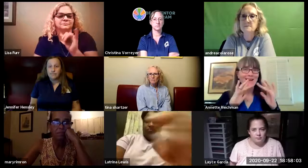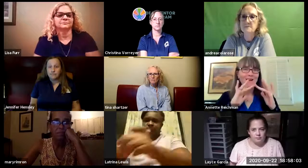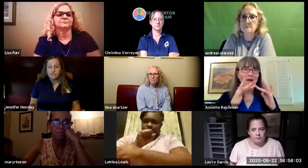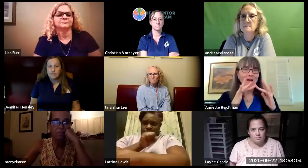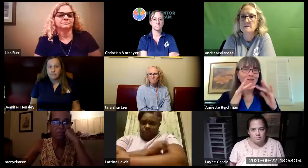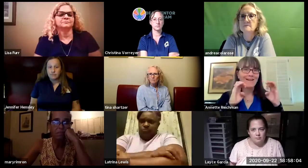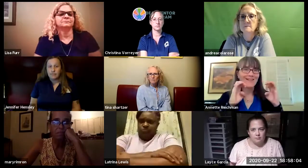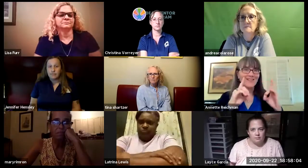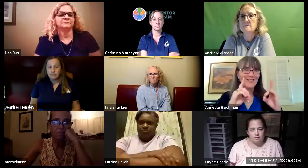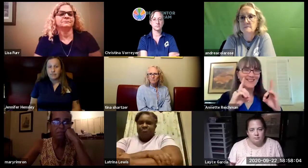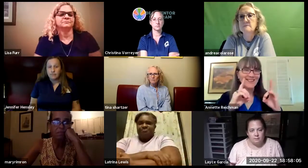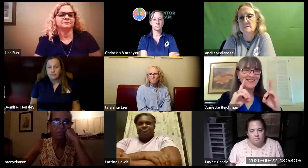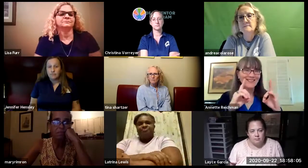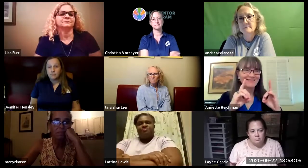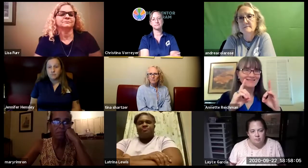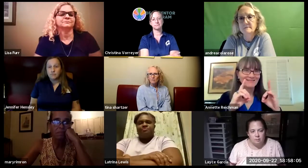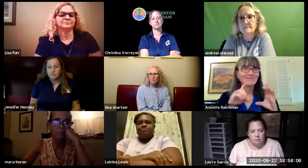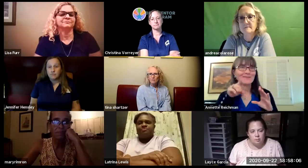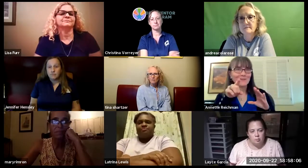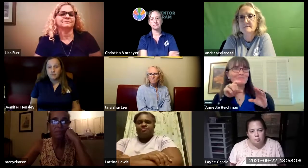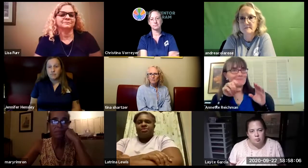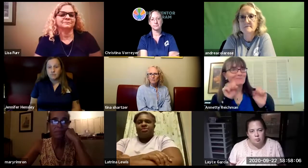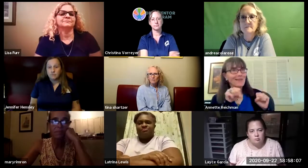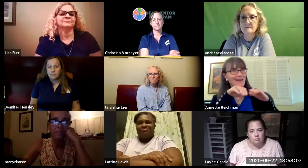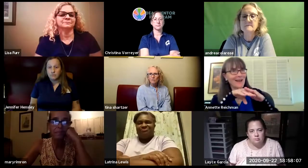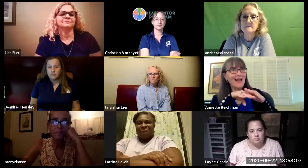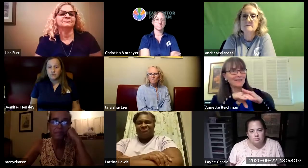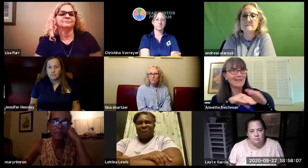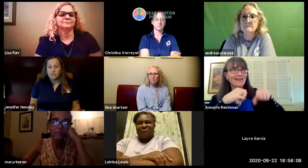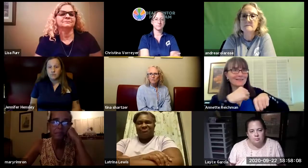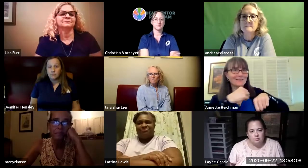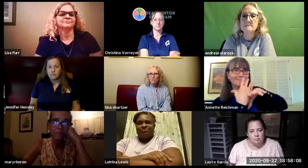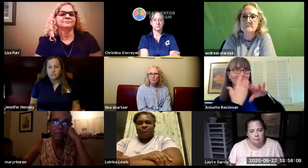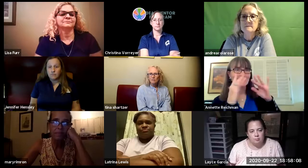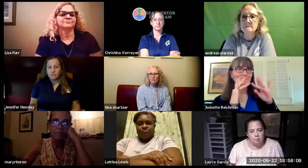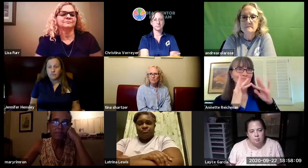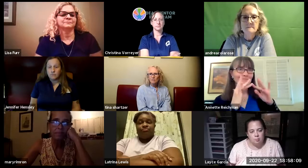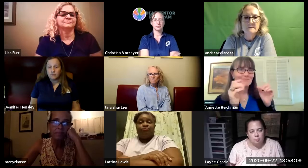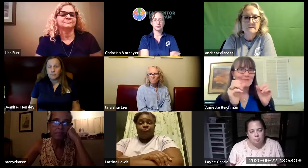students within our dorms which have still been able to receive this online